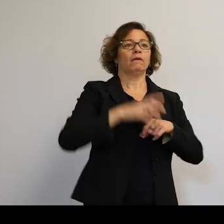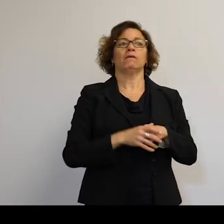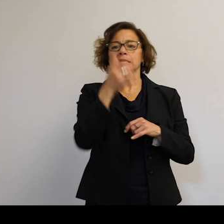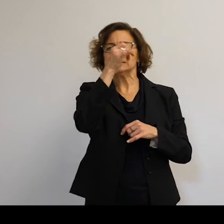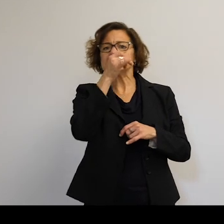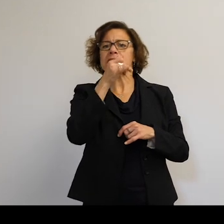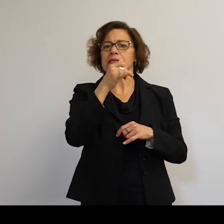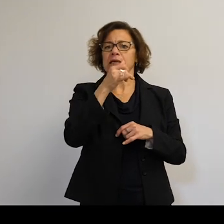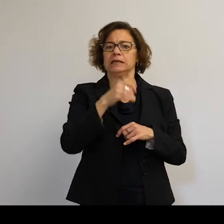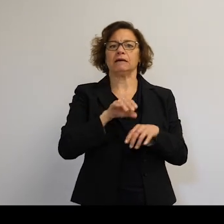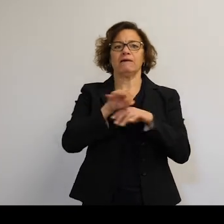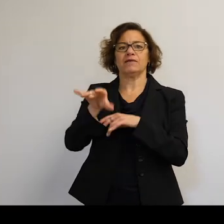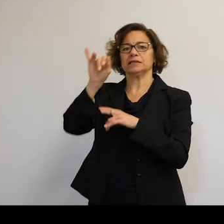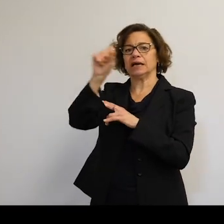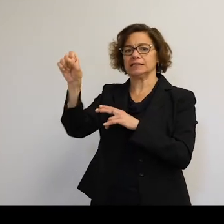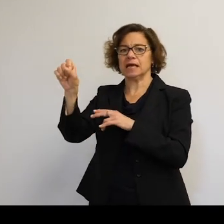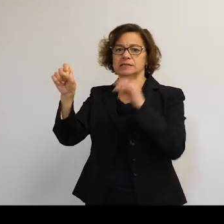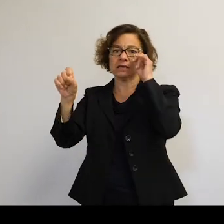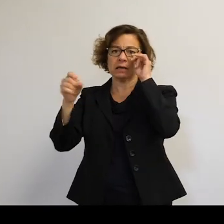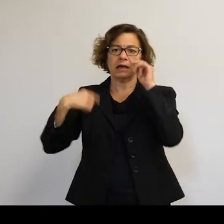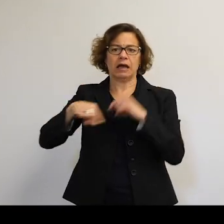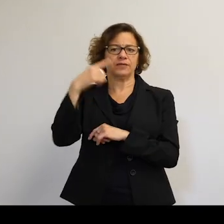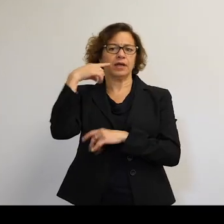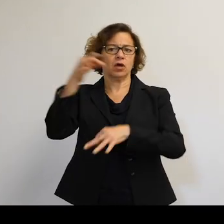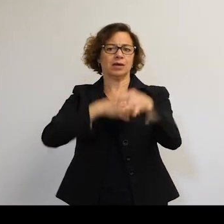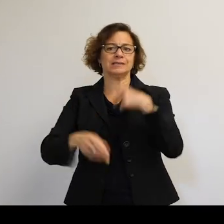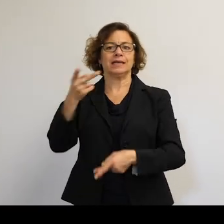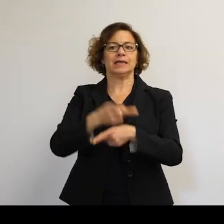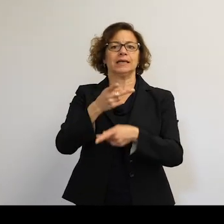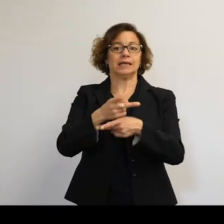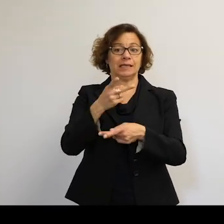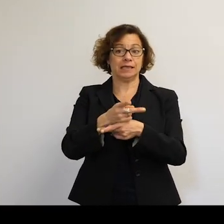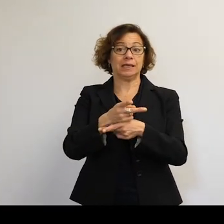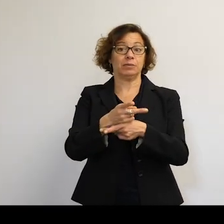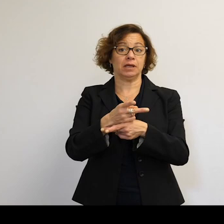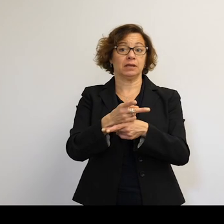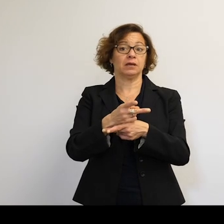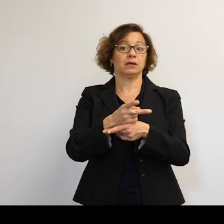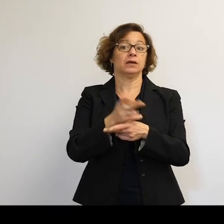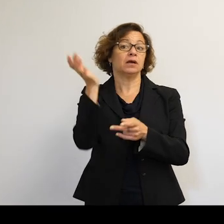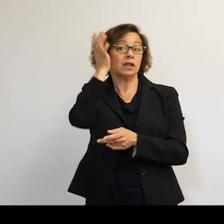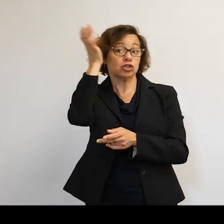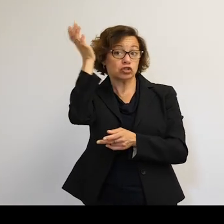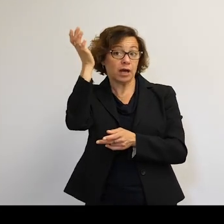of the ISIS. But have they considered instead keeping the trash and building it around ISS as shielding? Yeah.